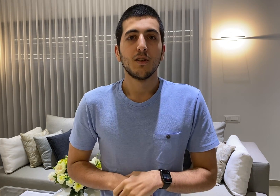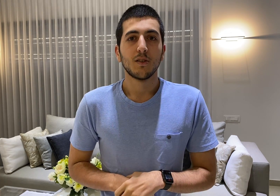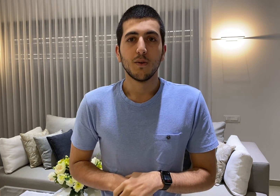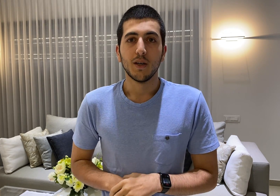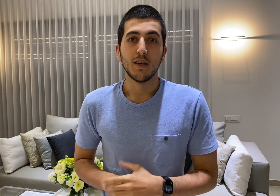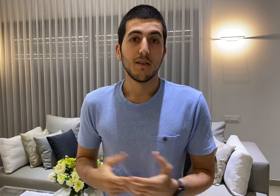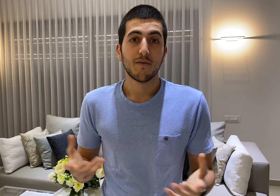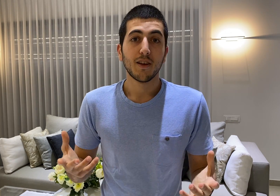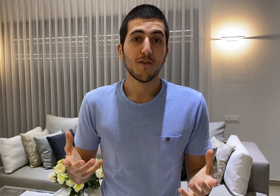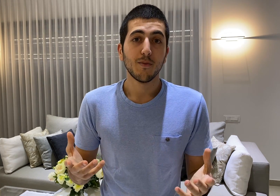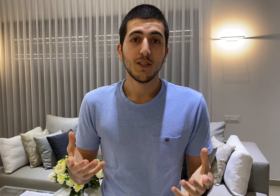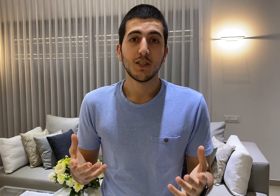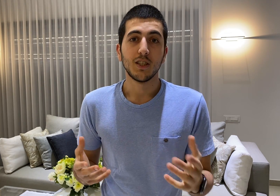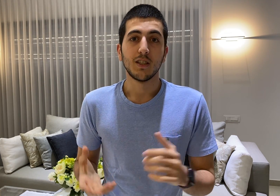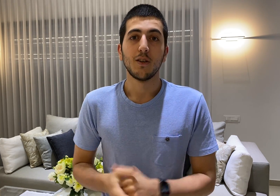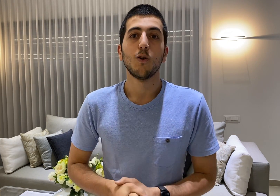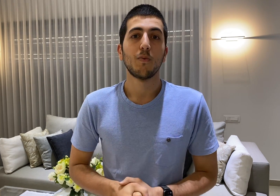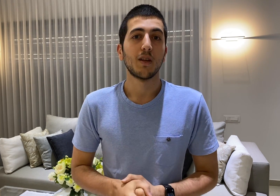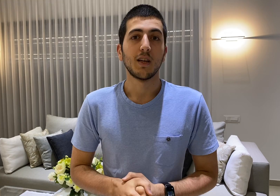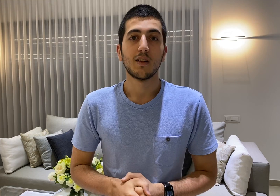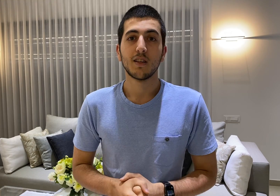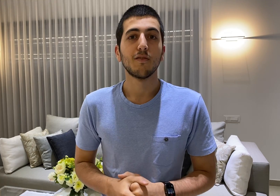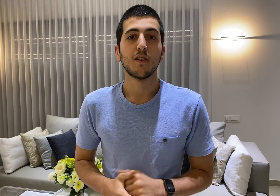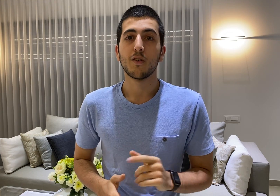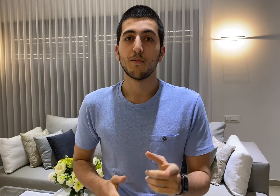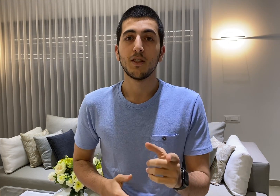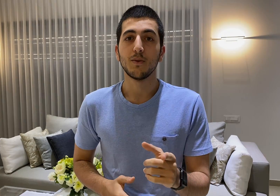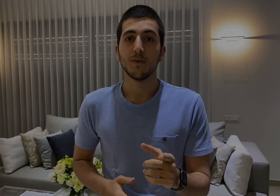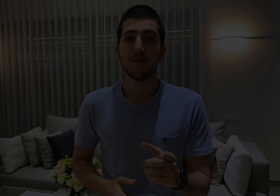thank you very much and I hope that I'll give another update soon